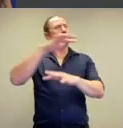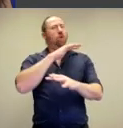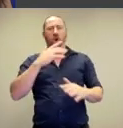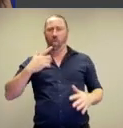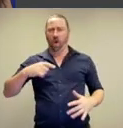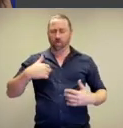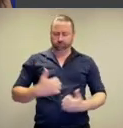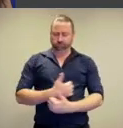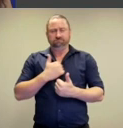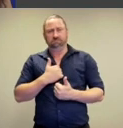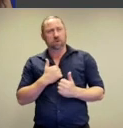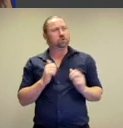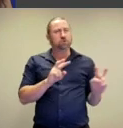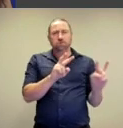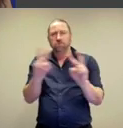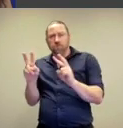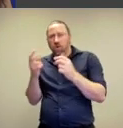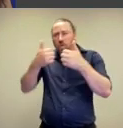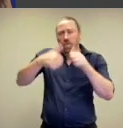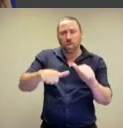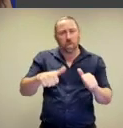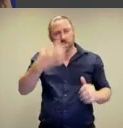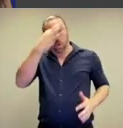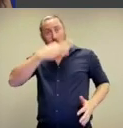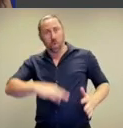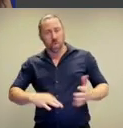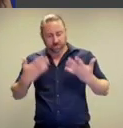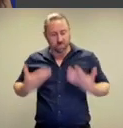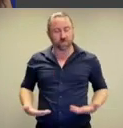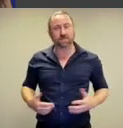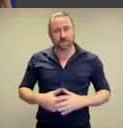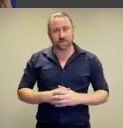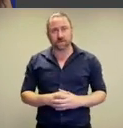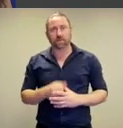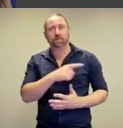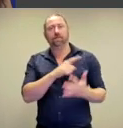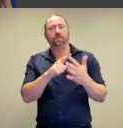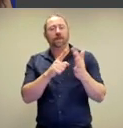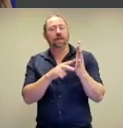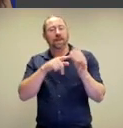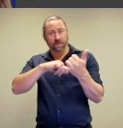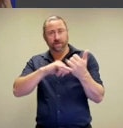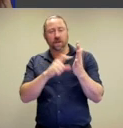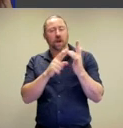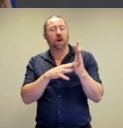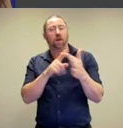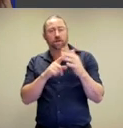does the art world delight in the naked body.